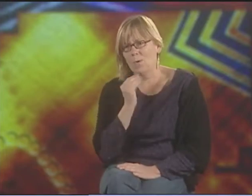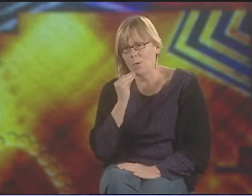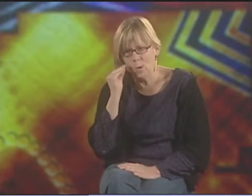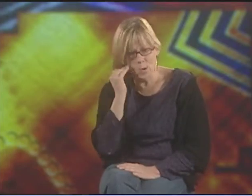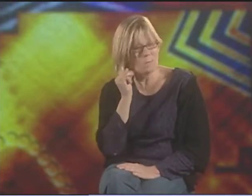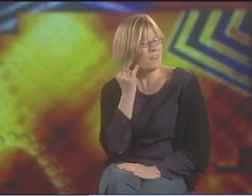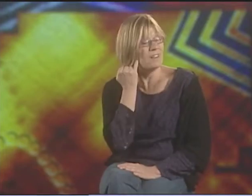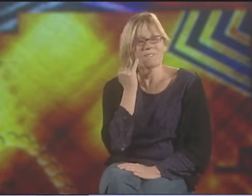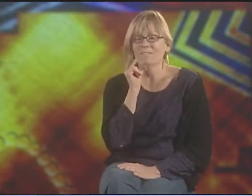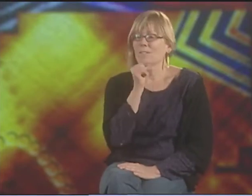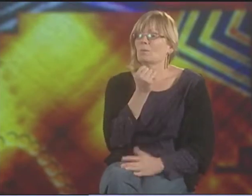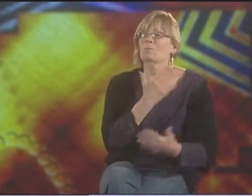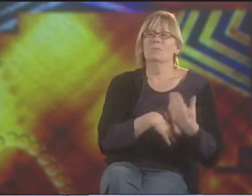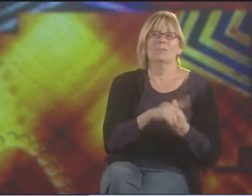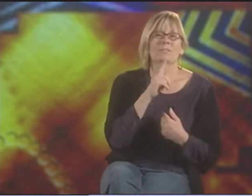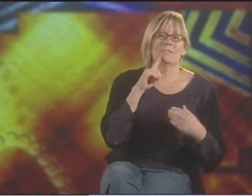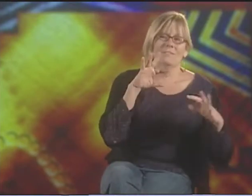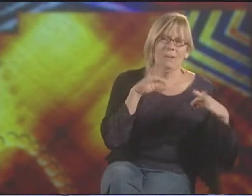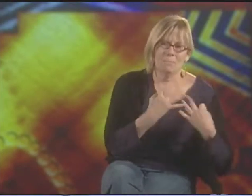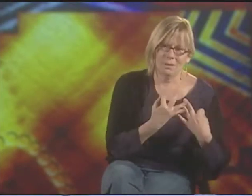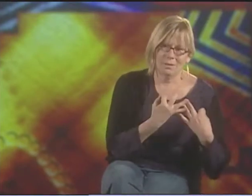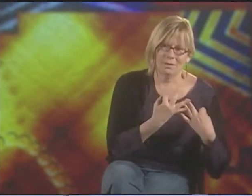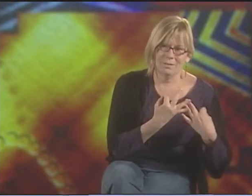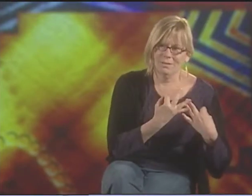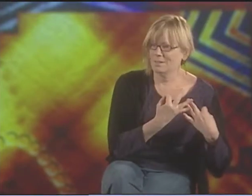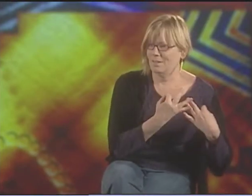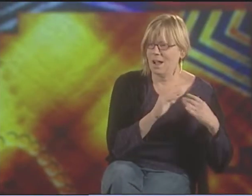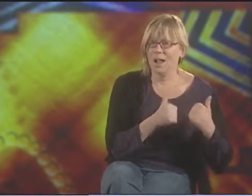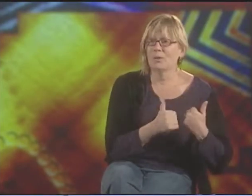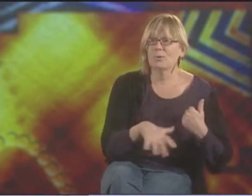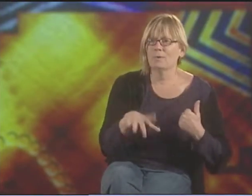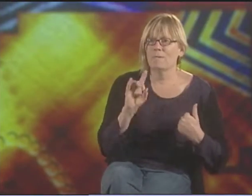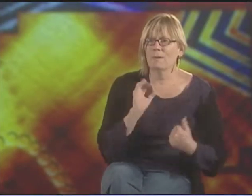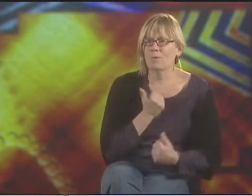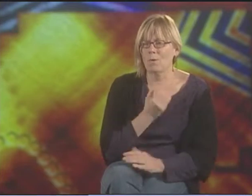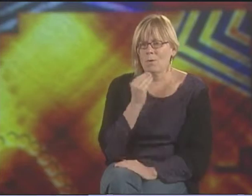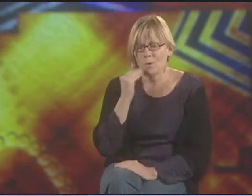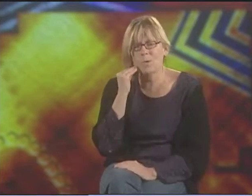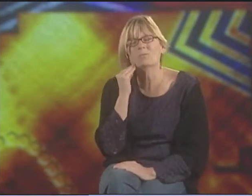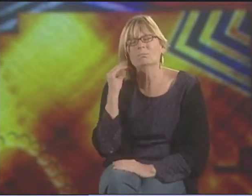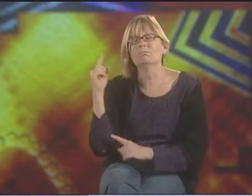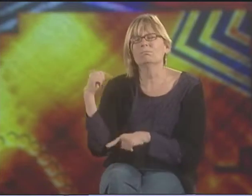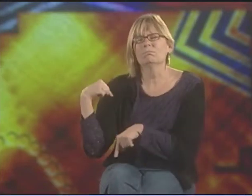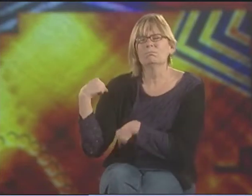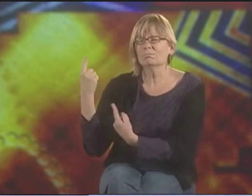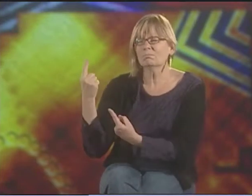THERE'S ALWAYS THIS QUEST TO FIND A HOME. IF WE DON'T COME FROM A DEAF FAMILY, THEN HOW DO WE FIND OUR HOME?